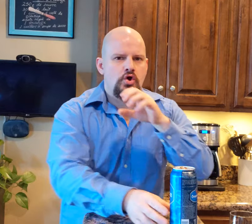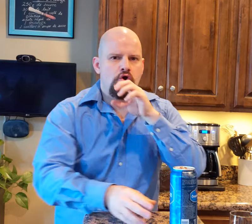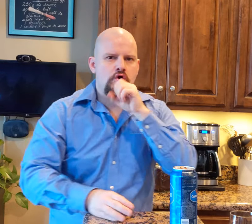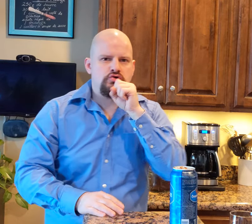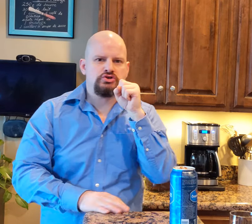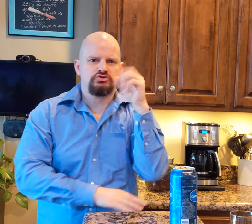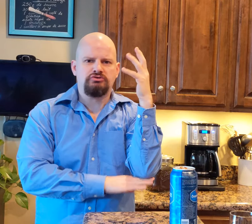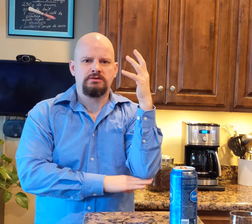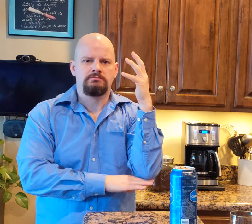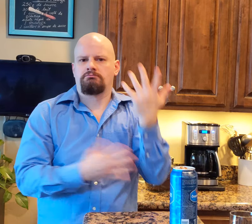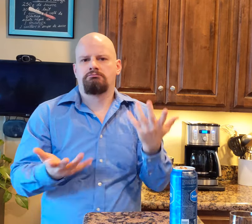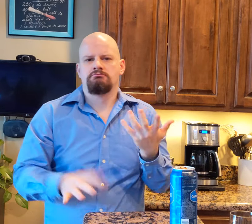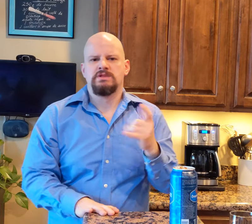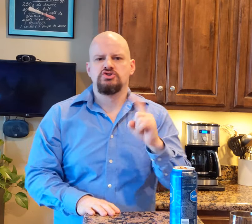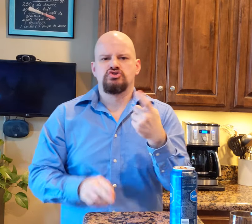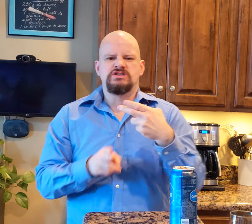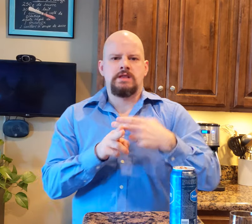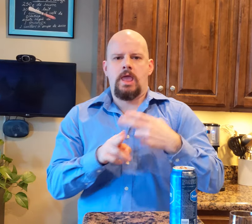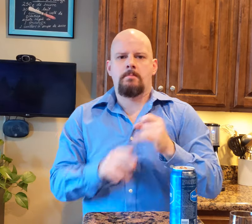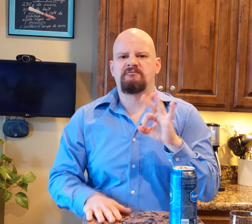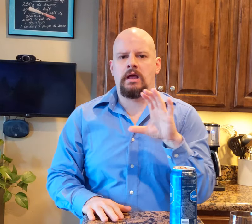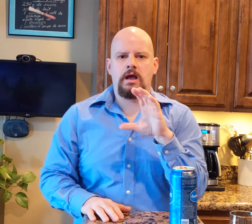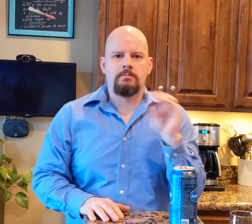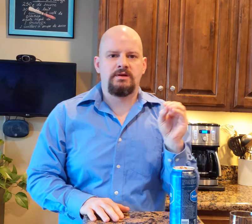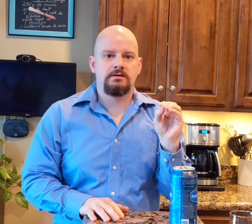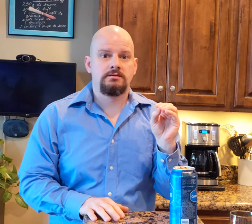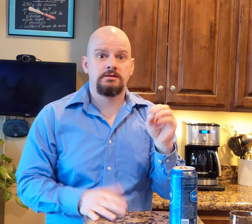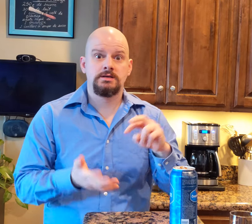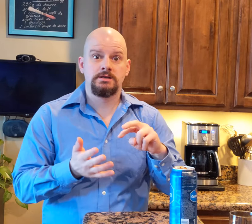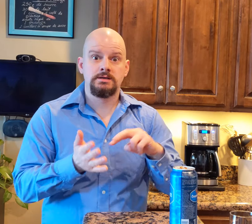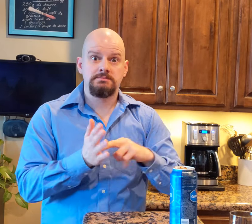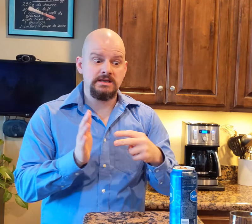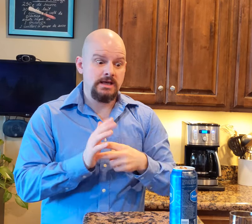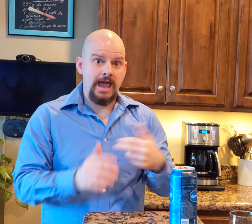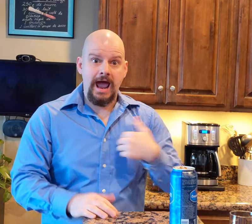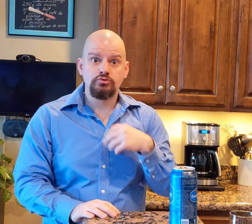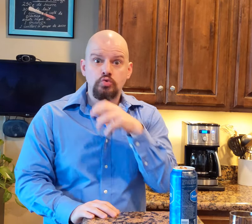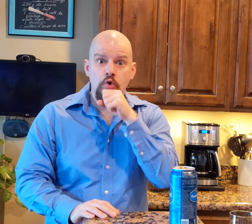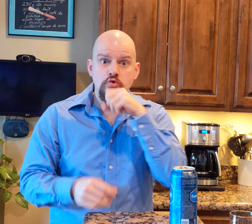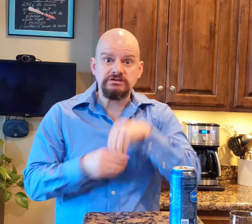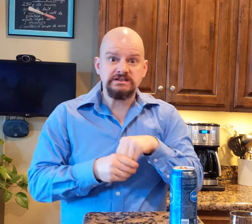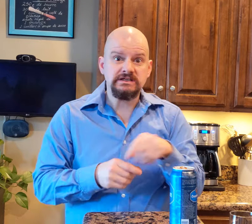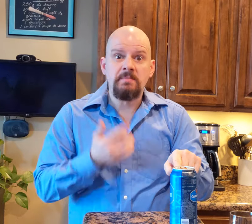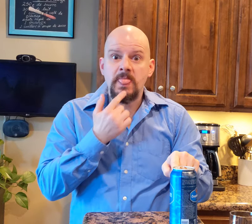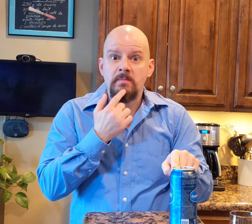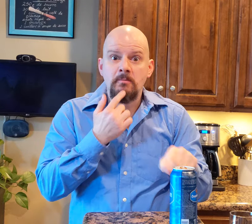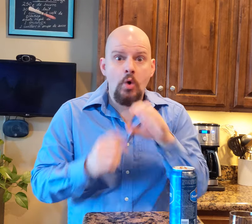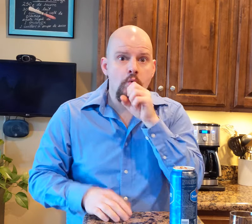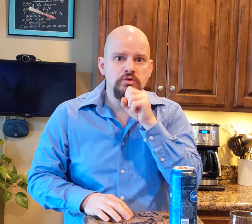Orange tree is just the name of the company. Does that mean it has orange flavour?